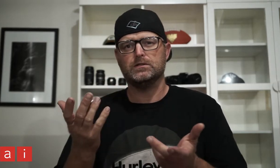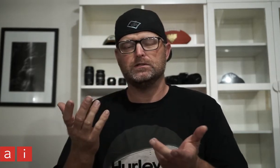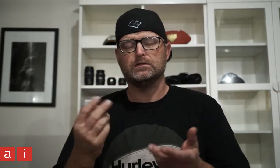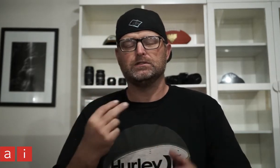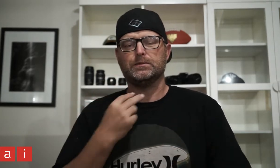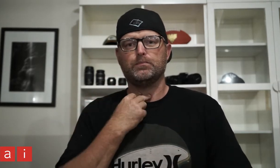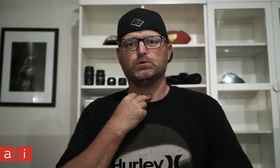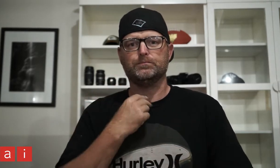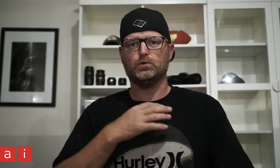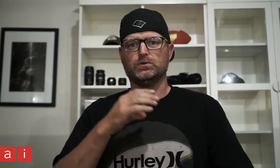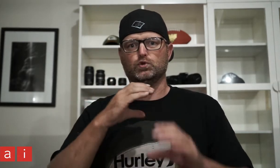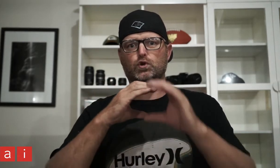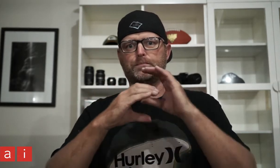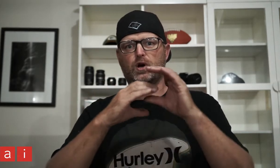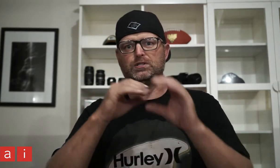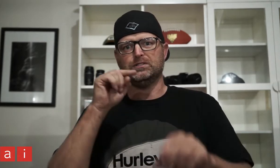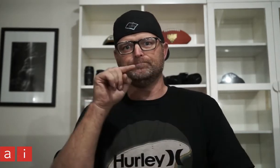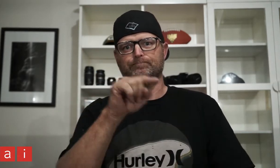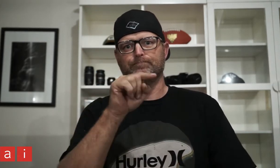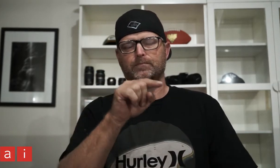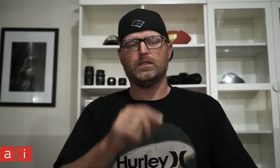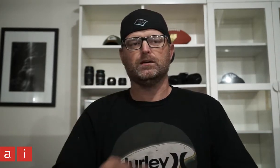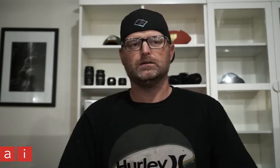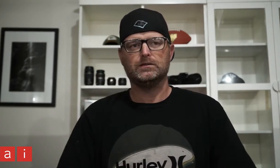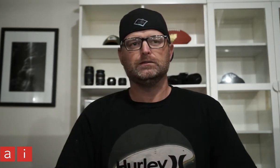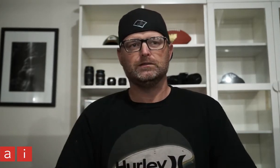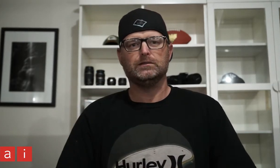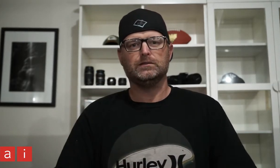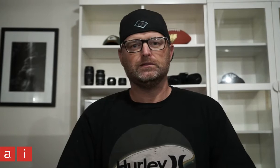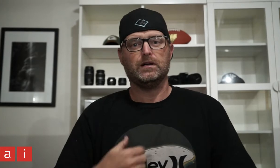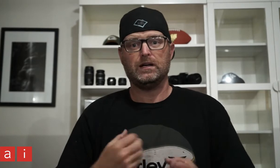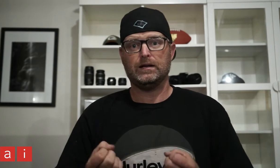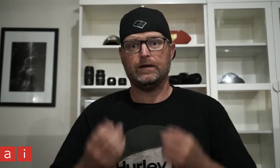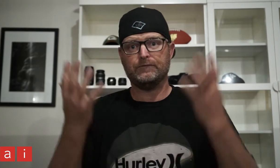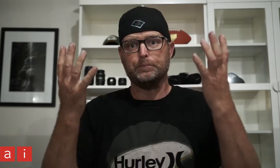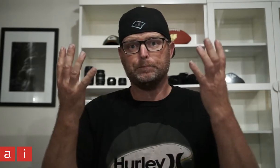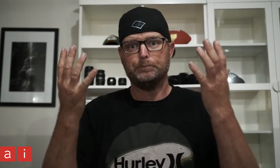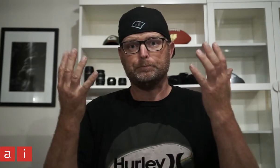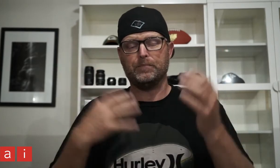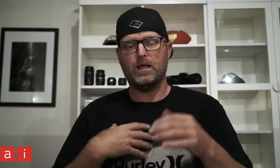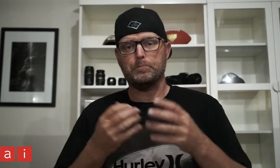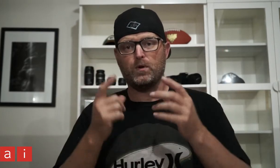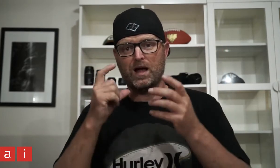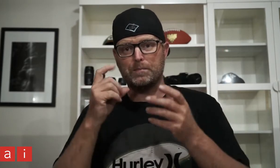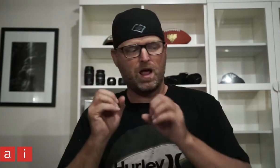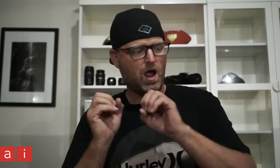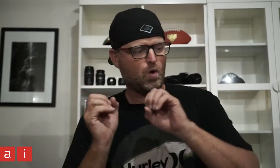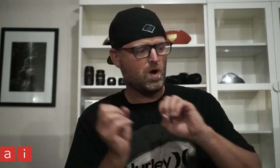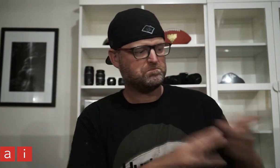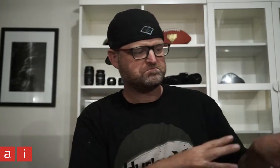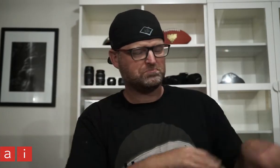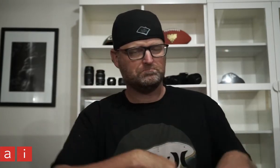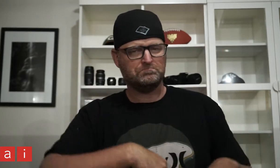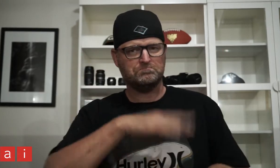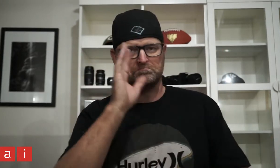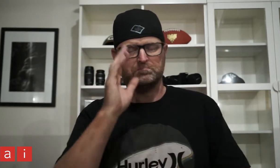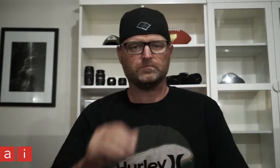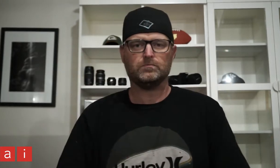because of lack of communication. I gave up photography for good and put my camera away!